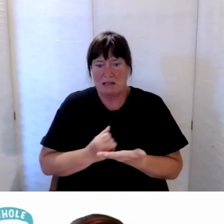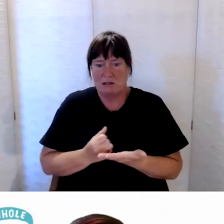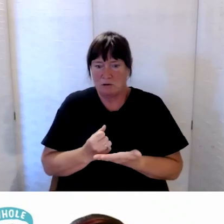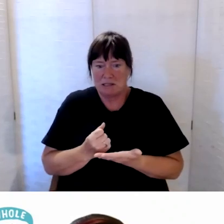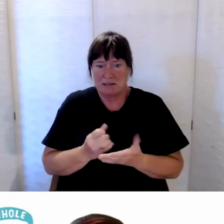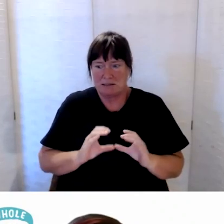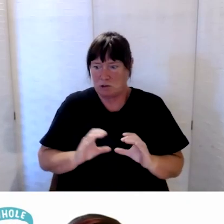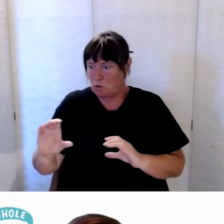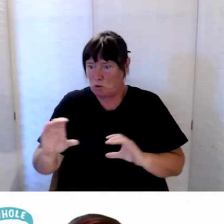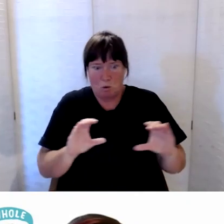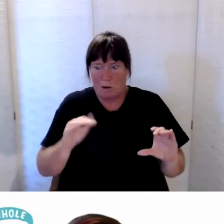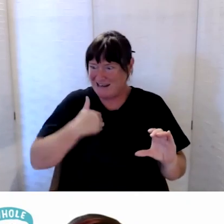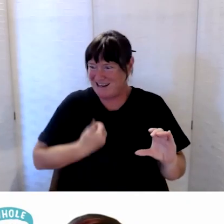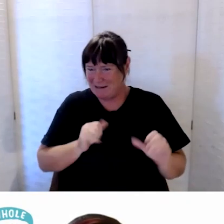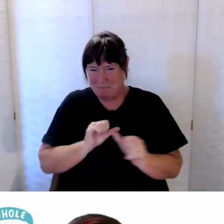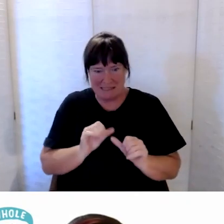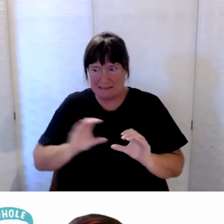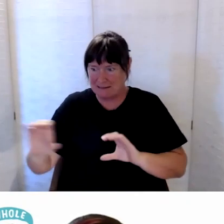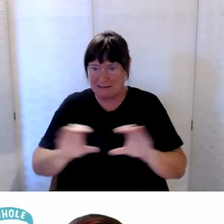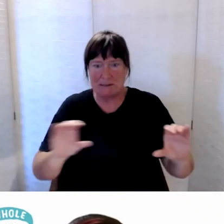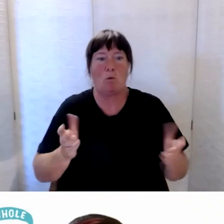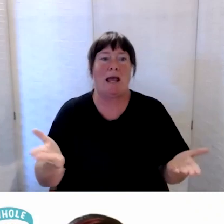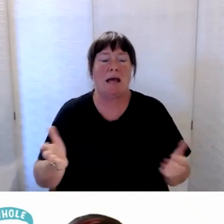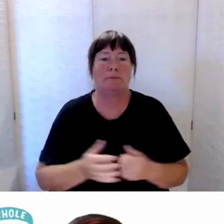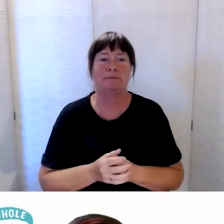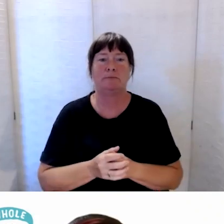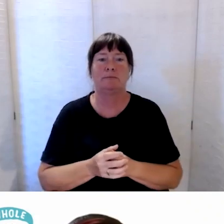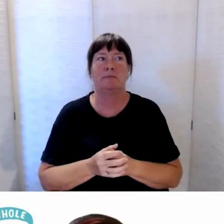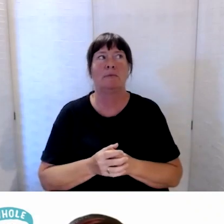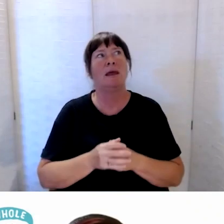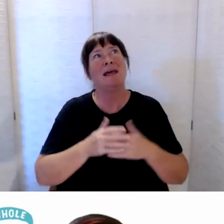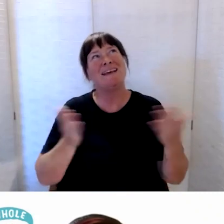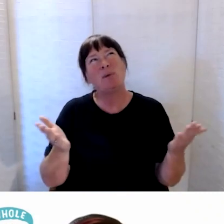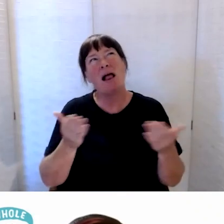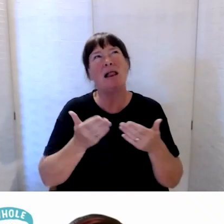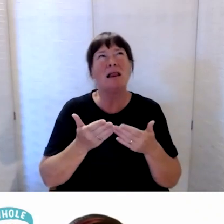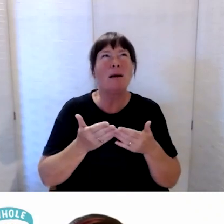to where it best goes. And then I think there’s a bigger answer to that question, which is actually about,